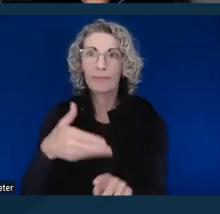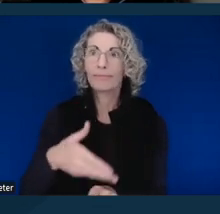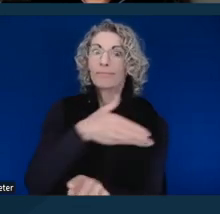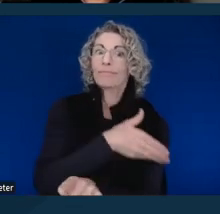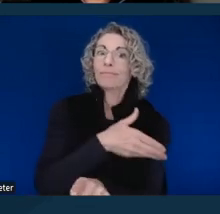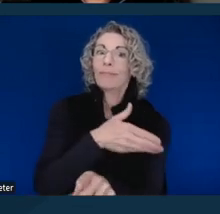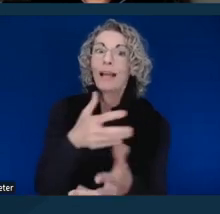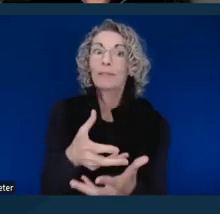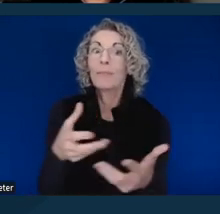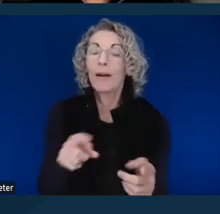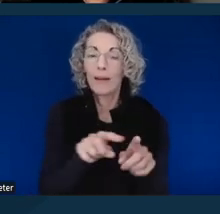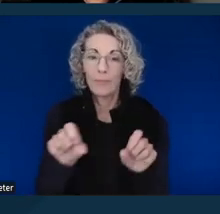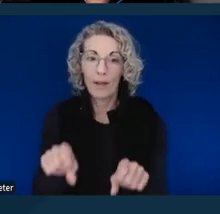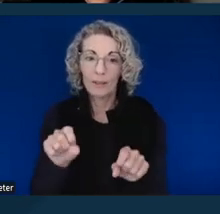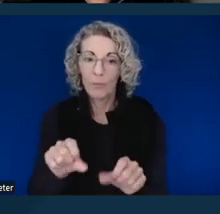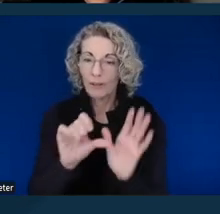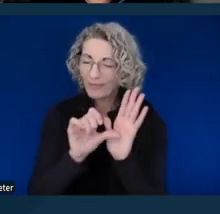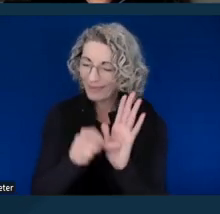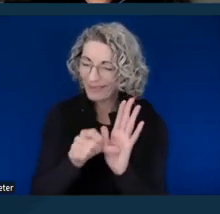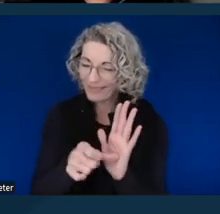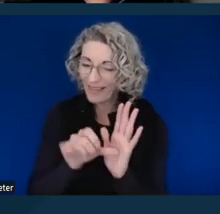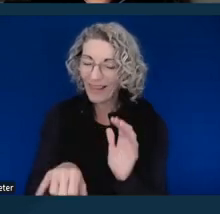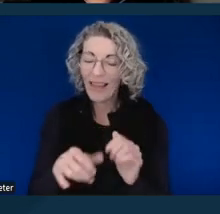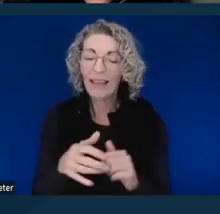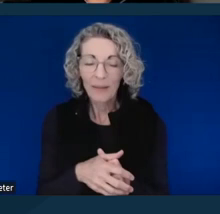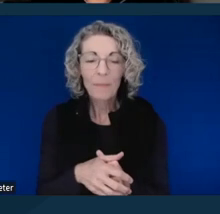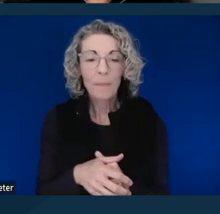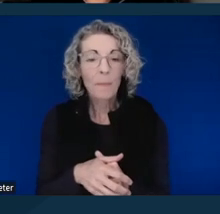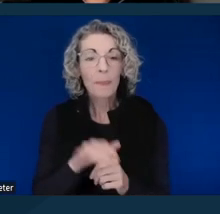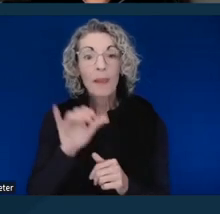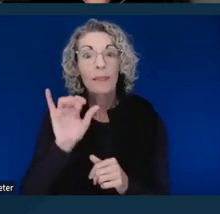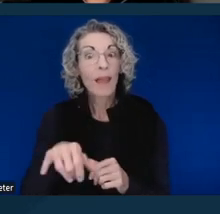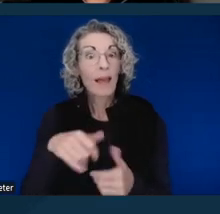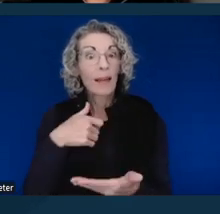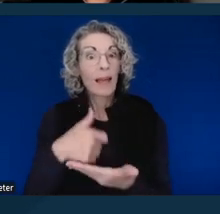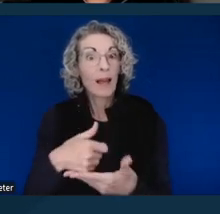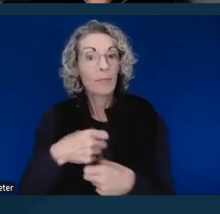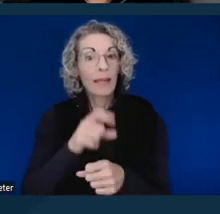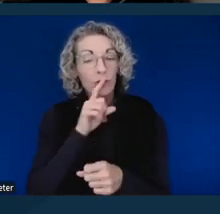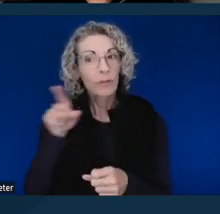Can't stress this enough. It helps ensure that your request is fully considered.